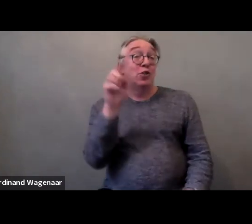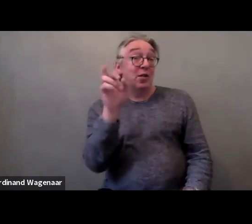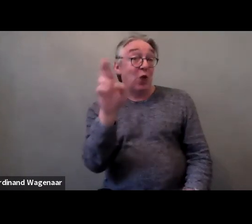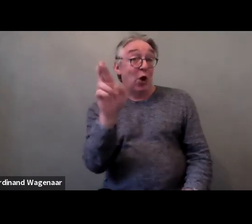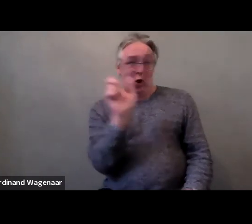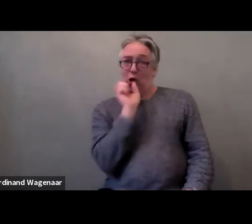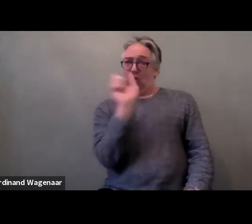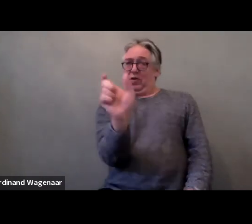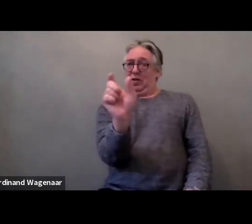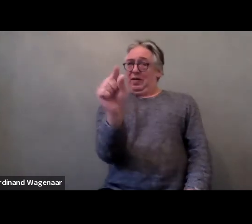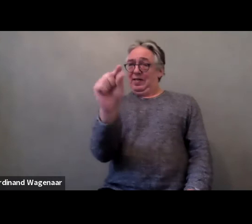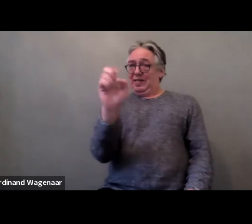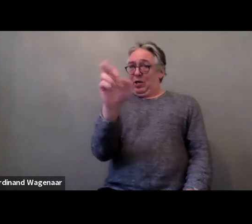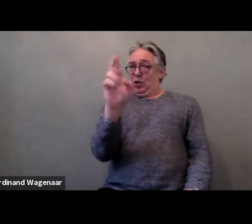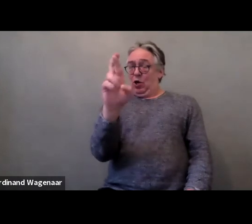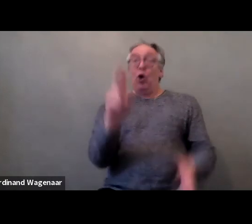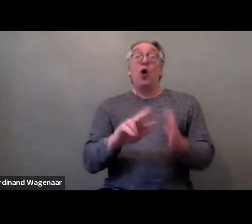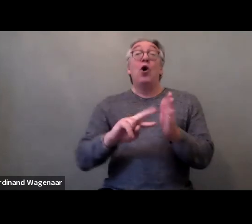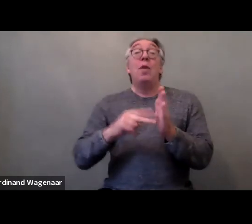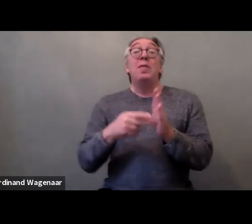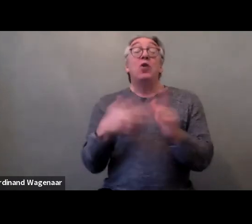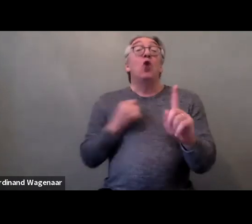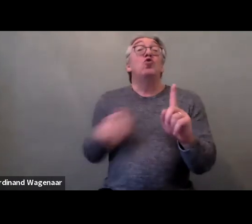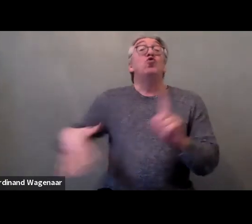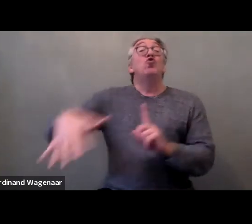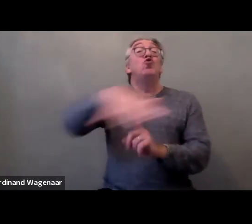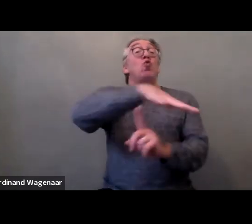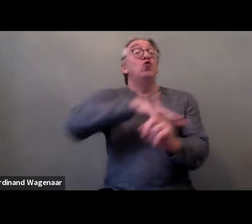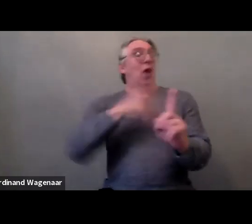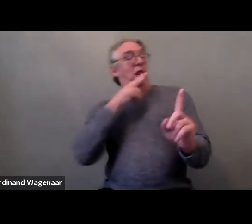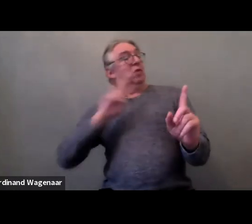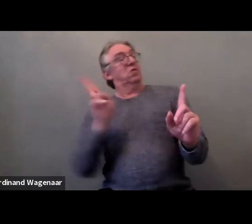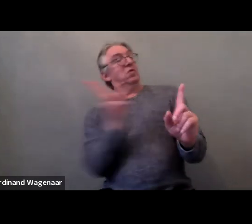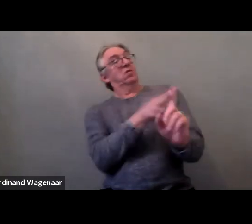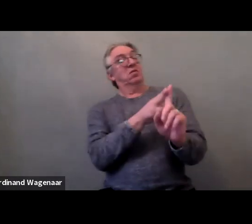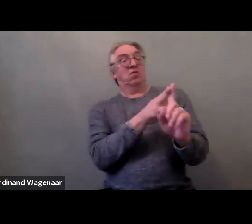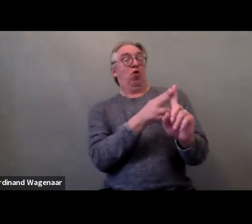it’s referring to the constructed roles, behaviours, activities and attributes